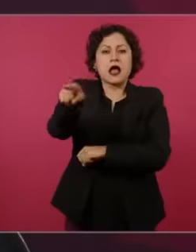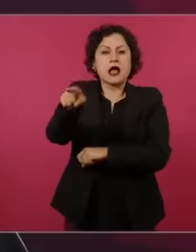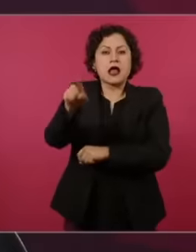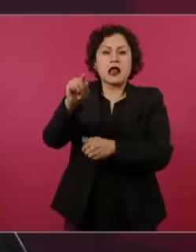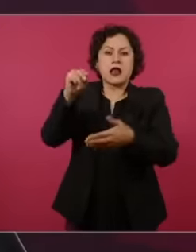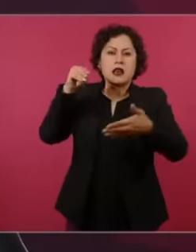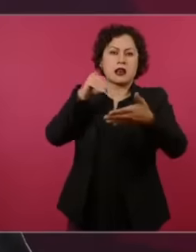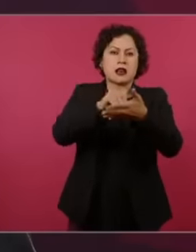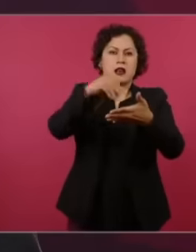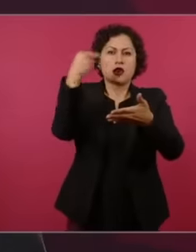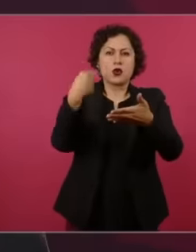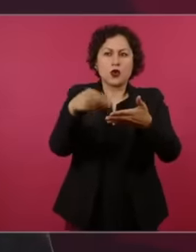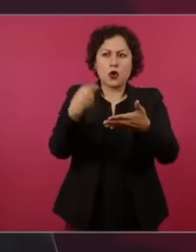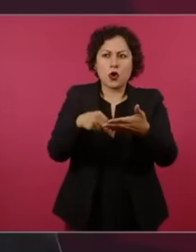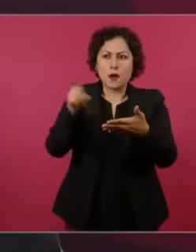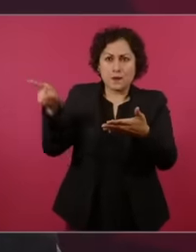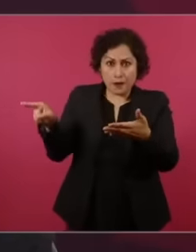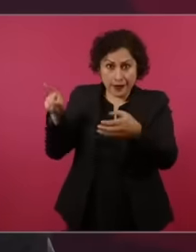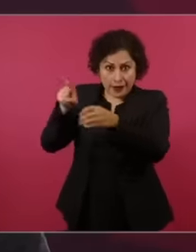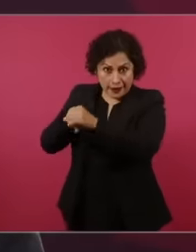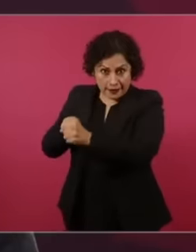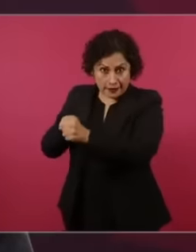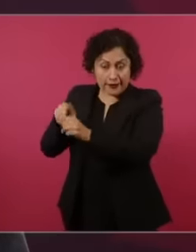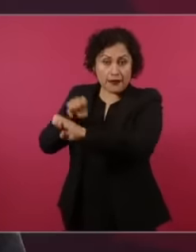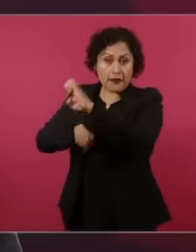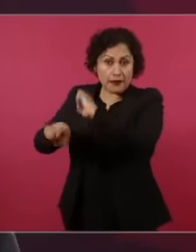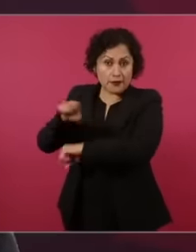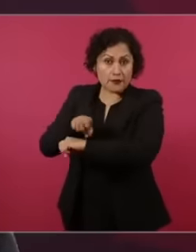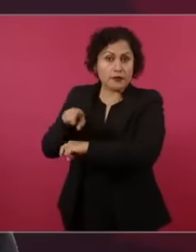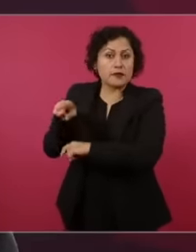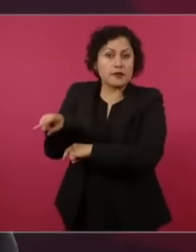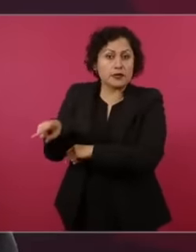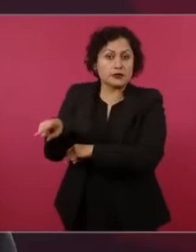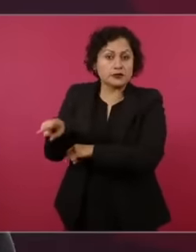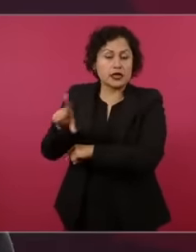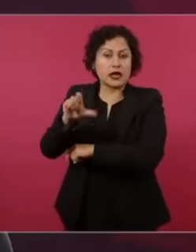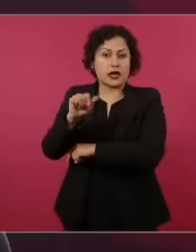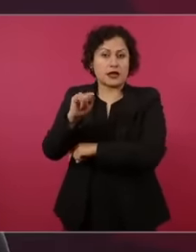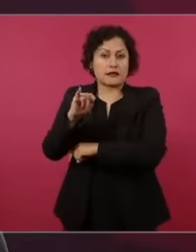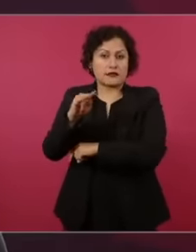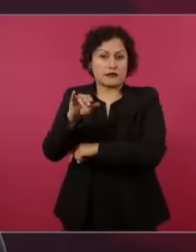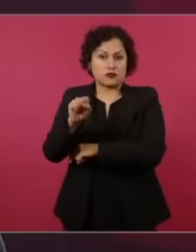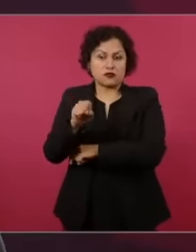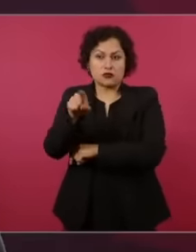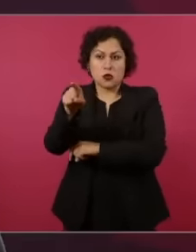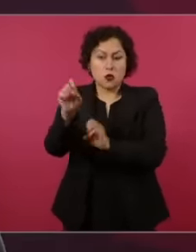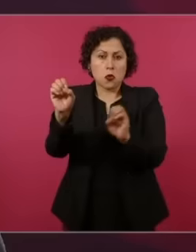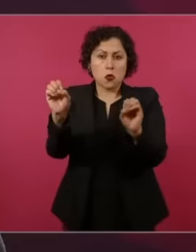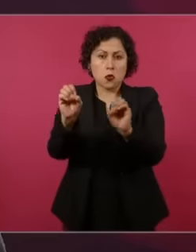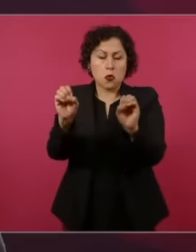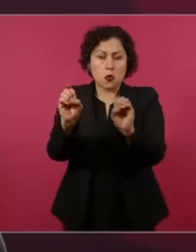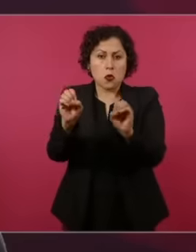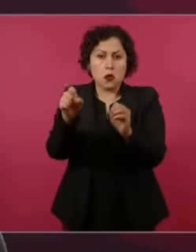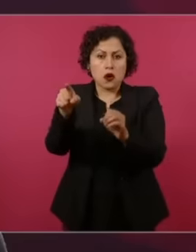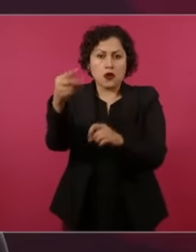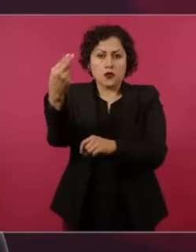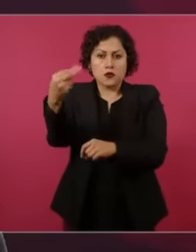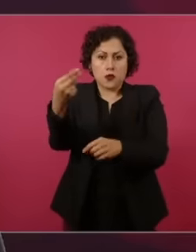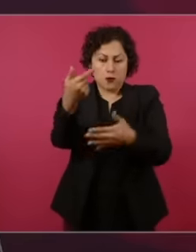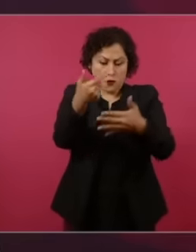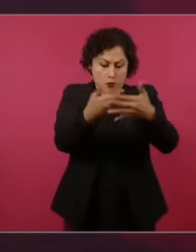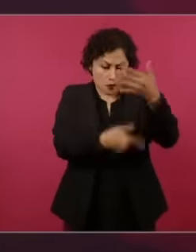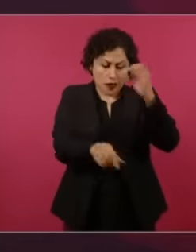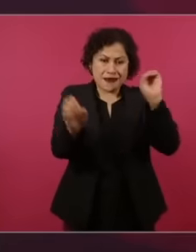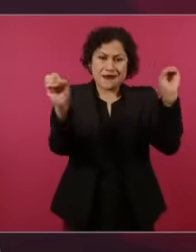manager of a business consortium called Latinos, which is something else